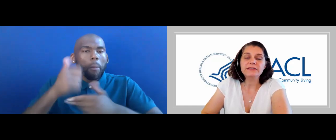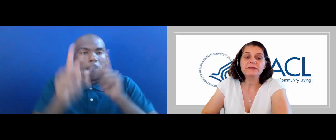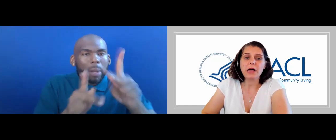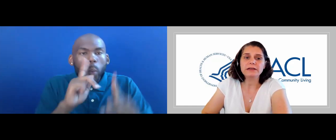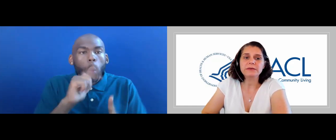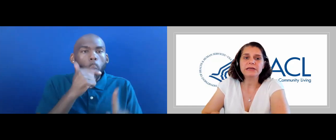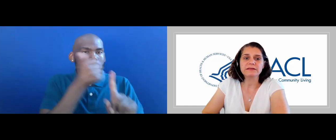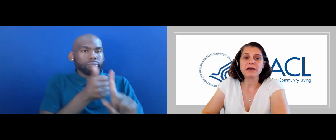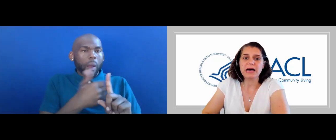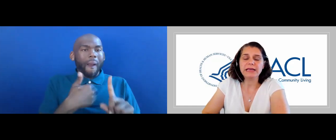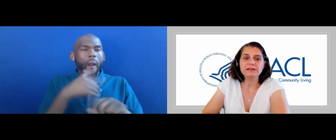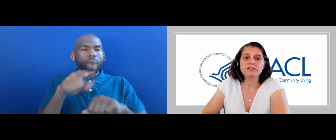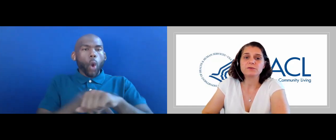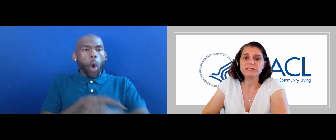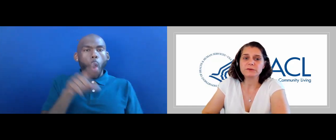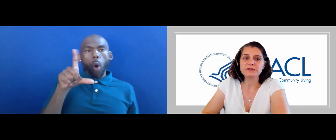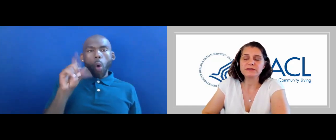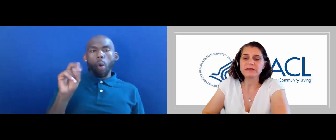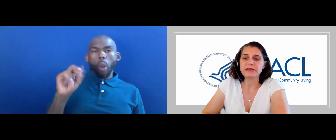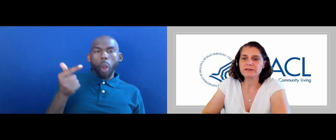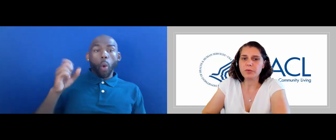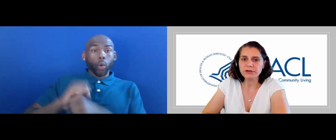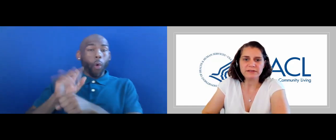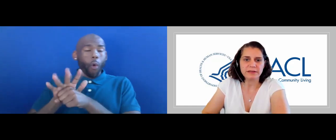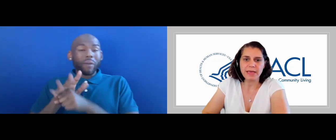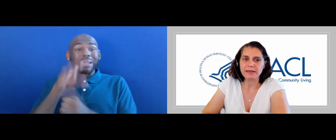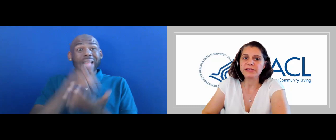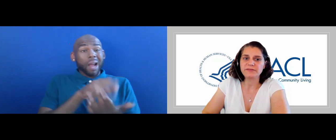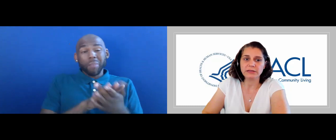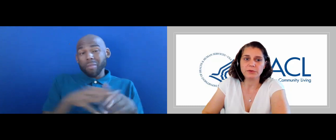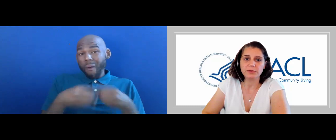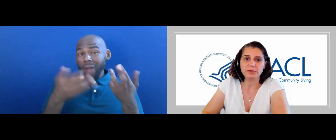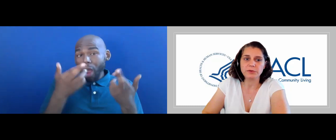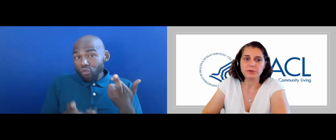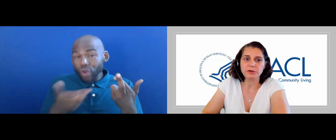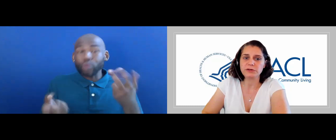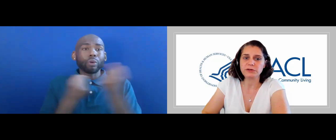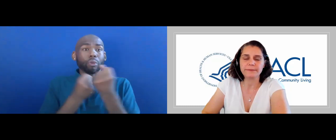THIS DOCUMENT IS A GUIDE TO RESOURCES AND SUPPORTS THAT MAY BE AVAILABLE IN YOUR COMMUNITY.